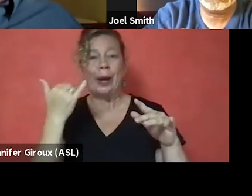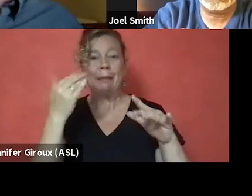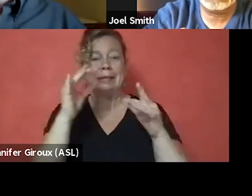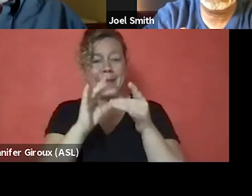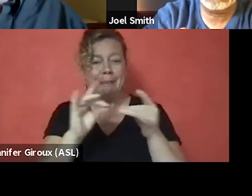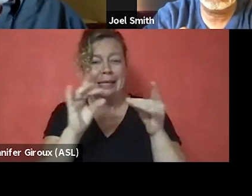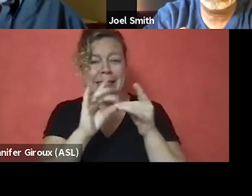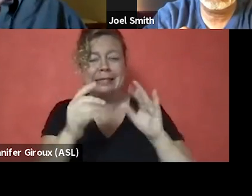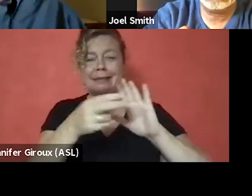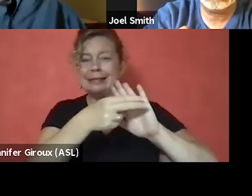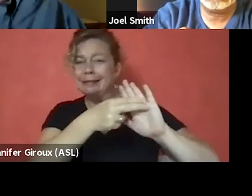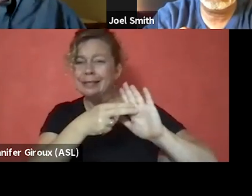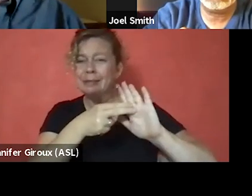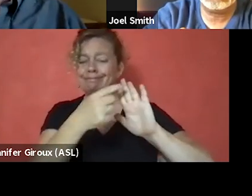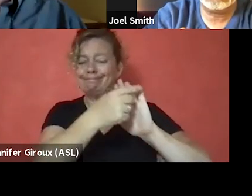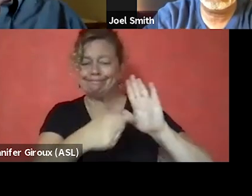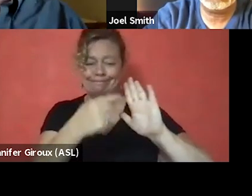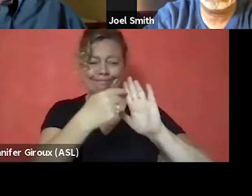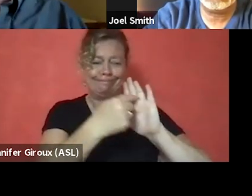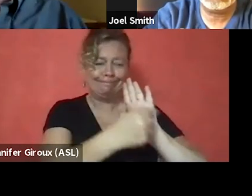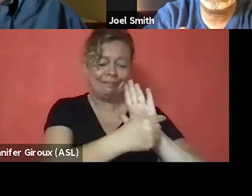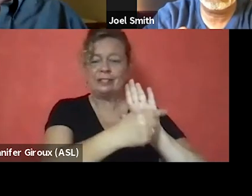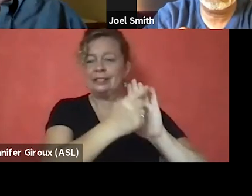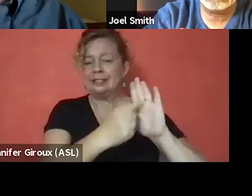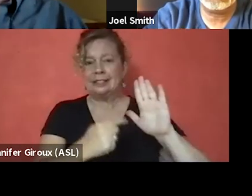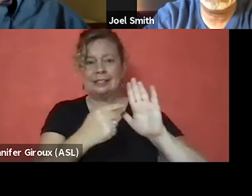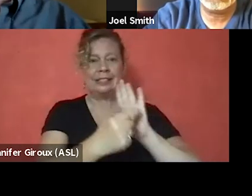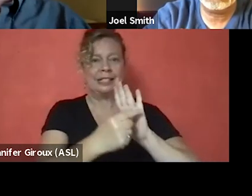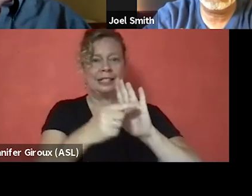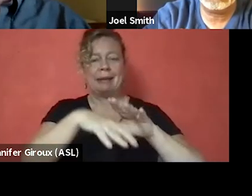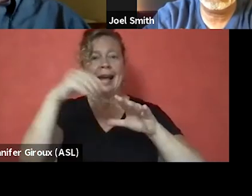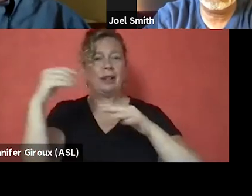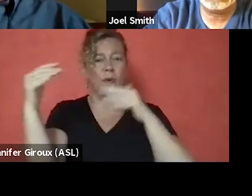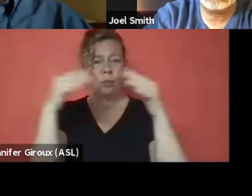the stigmatizing messaging that came out of the war on drugs. And we're still doing that, right?